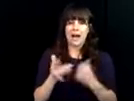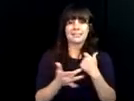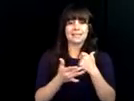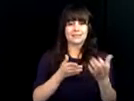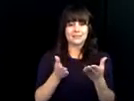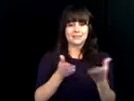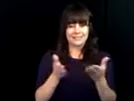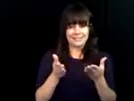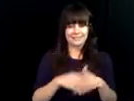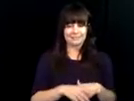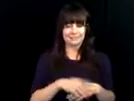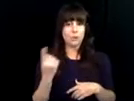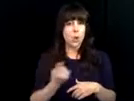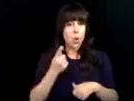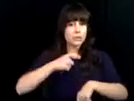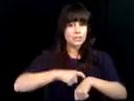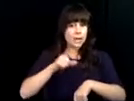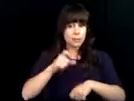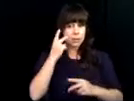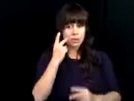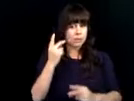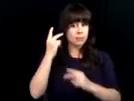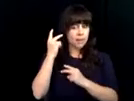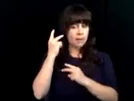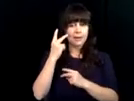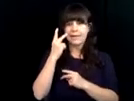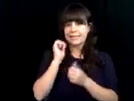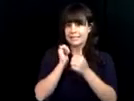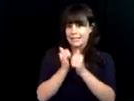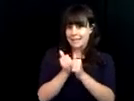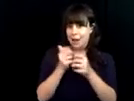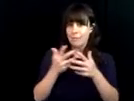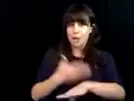Fields will share that with you. >> I'm Peggy fields